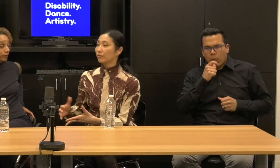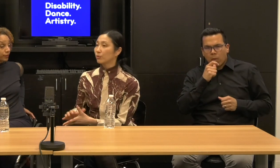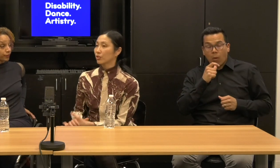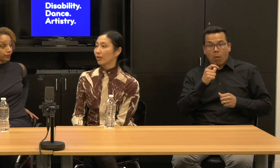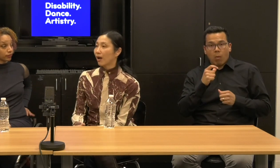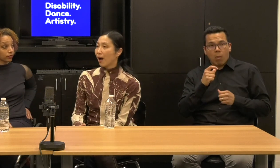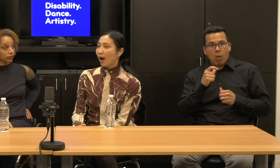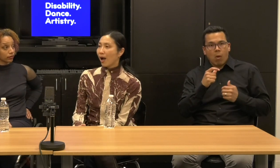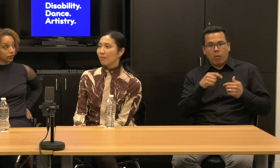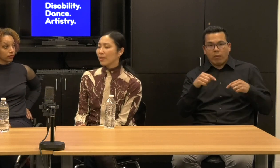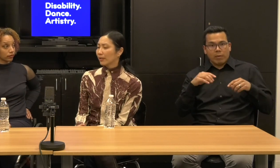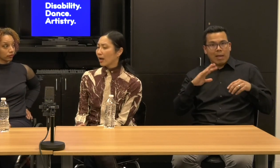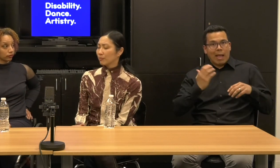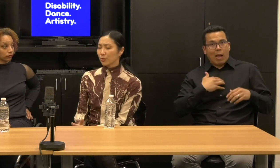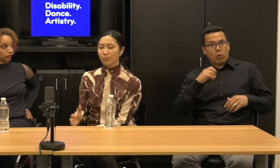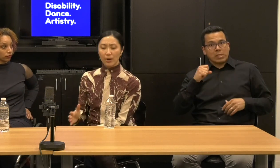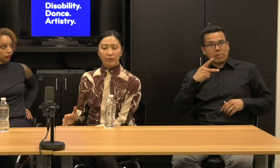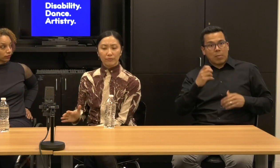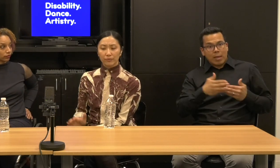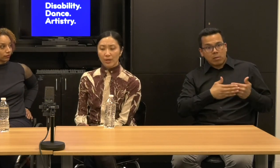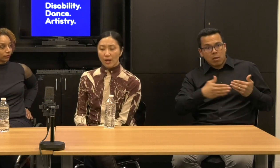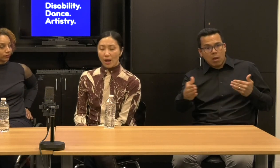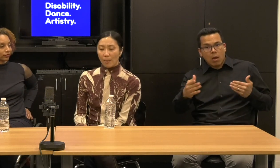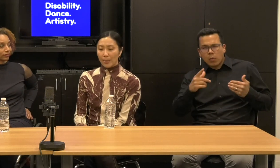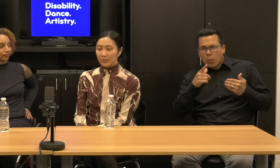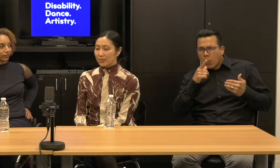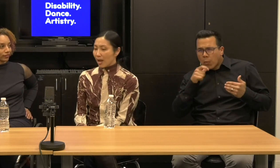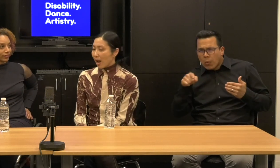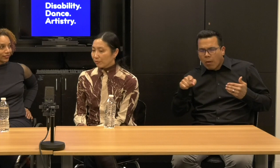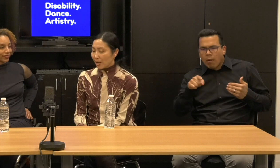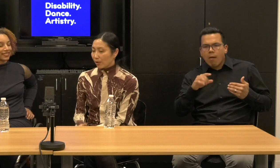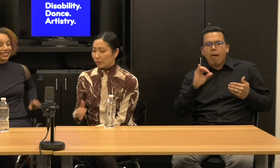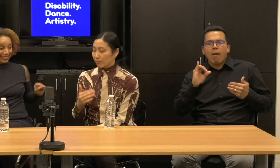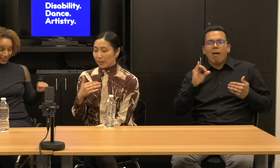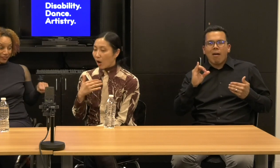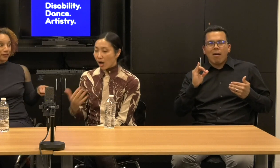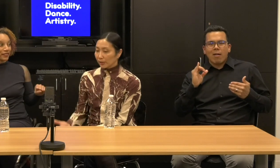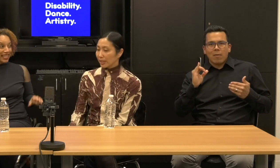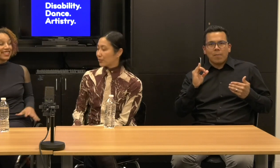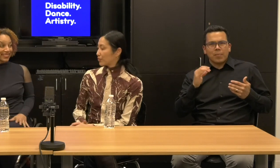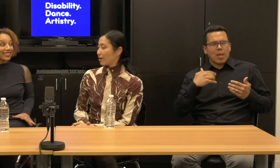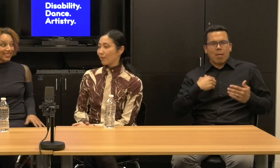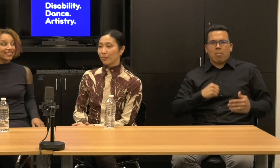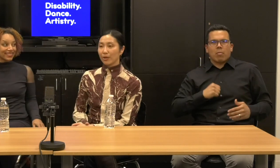to our space now and in the future. I'm so proud of my staff, my colleagues,